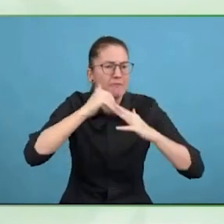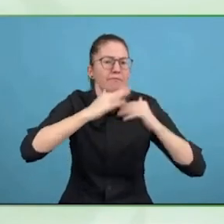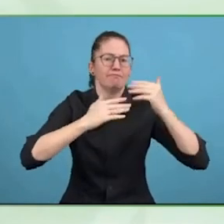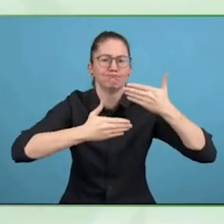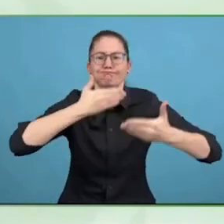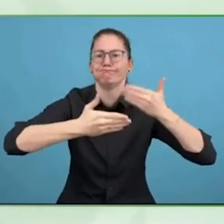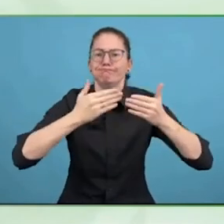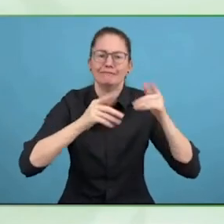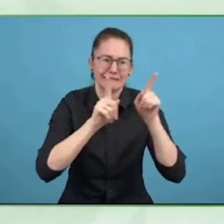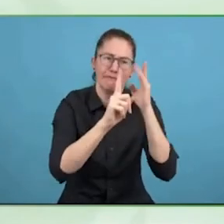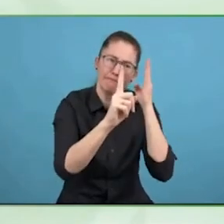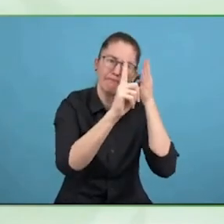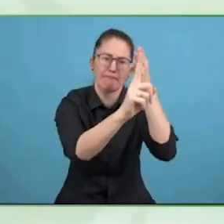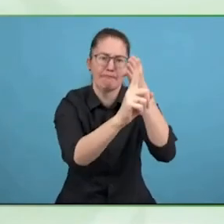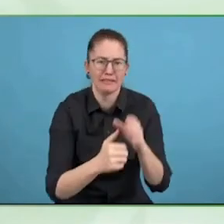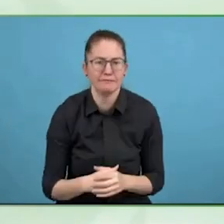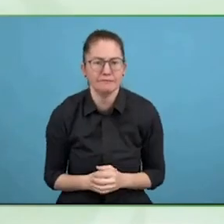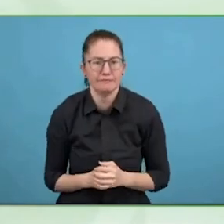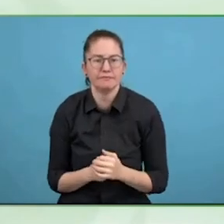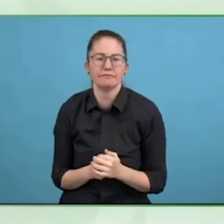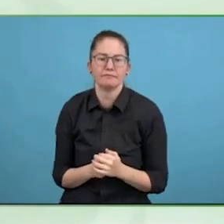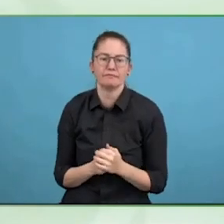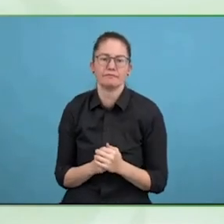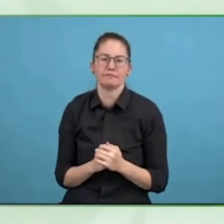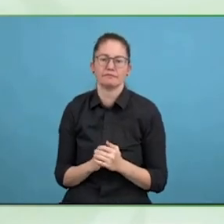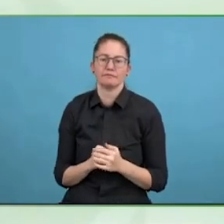I think I would like to say the same.